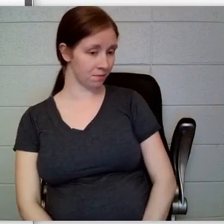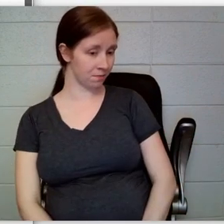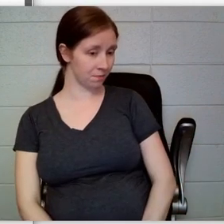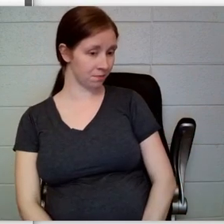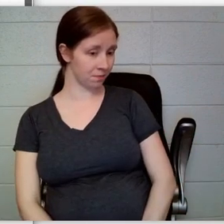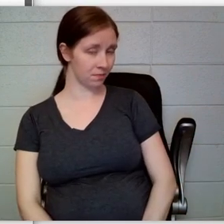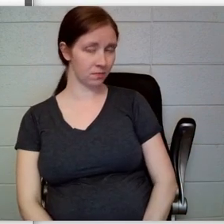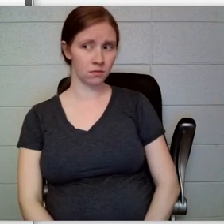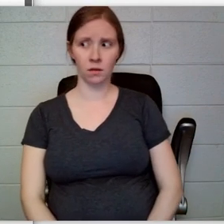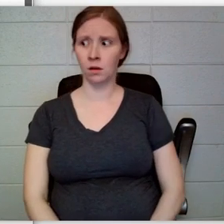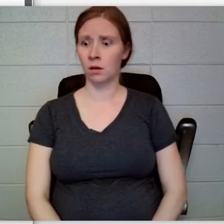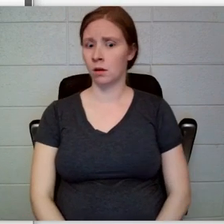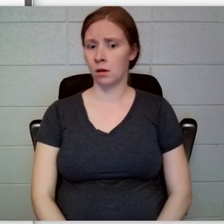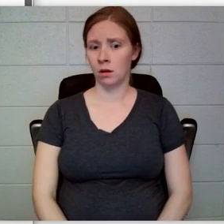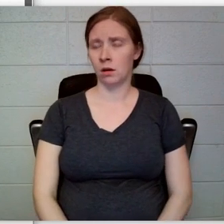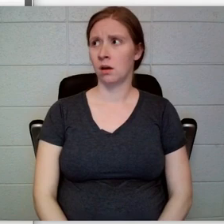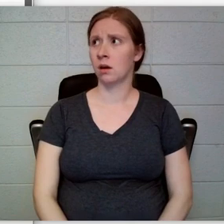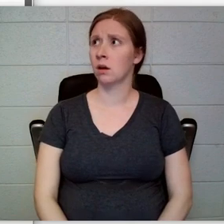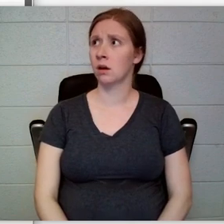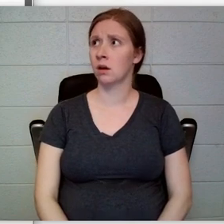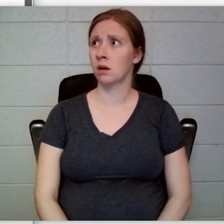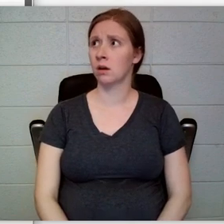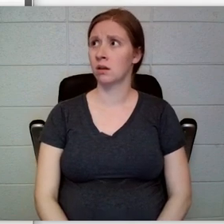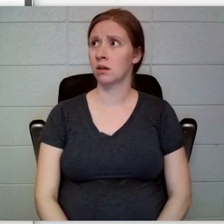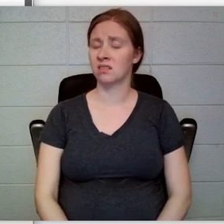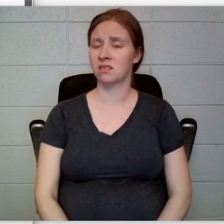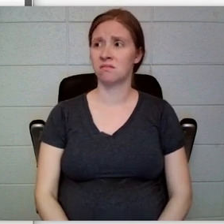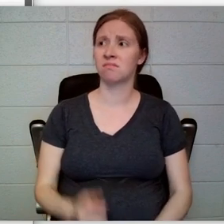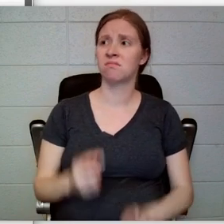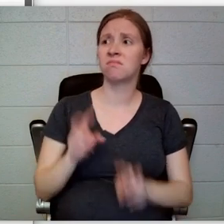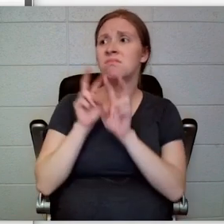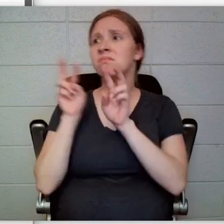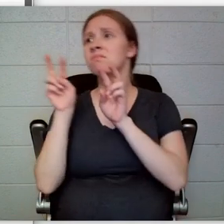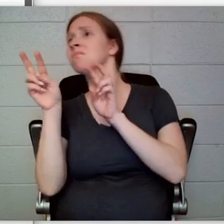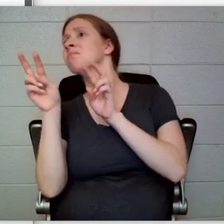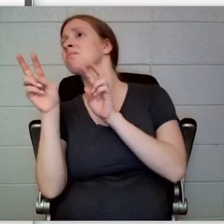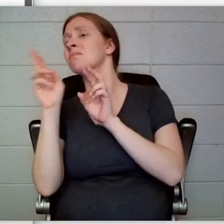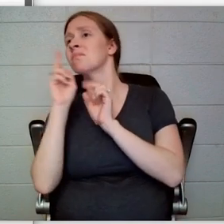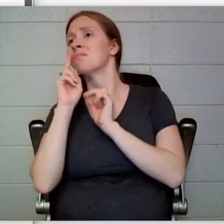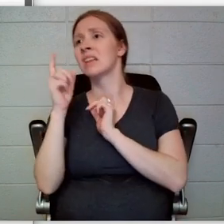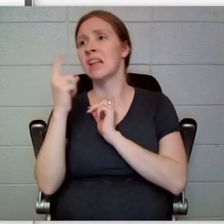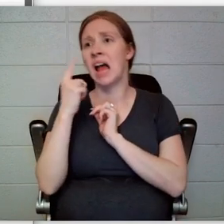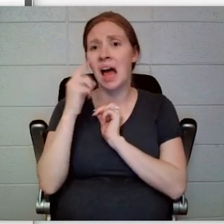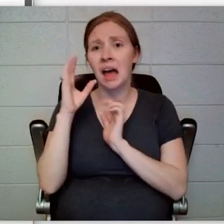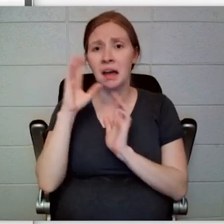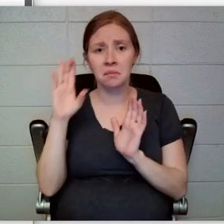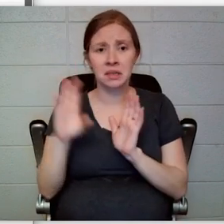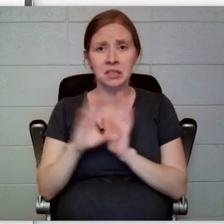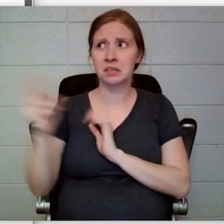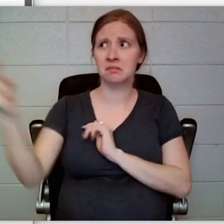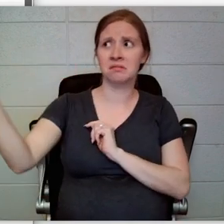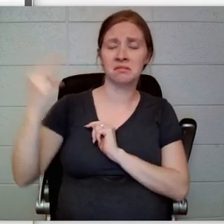the kitchen walls closely watched over each of the Baudelaire children. “I asked Justice Strauss to